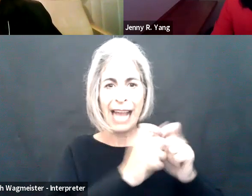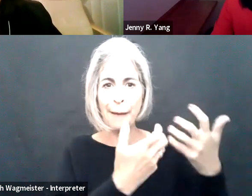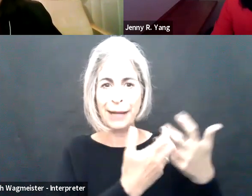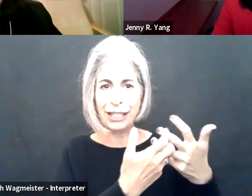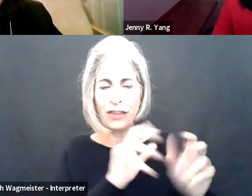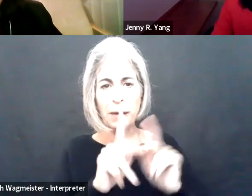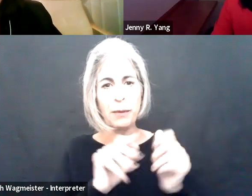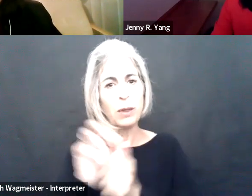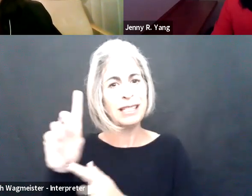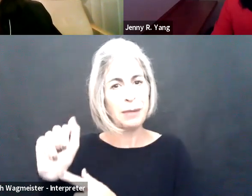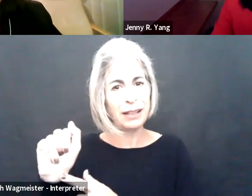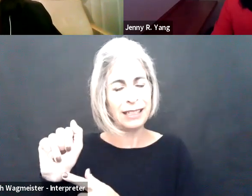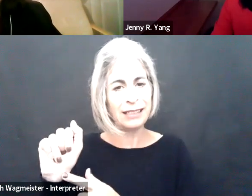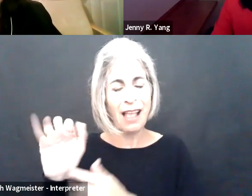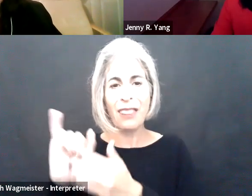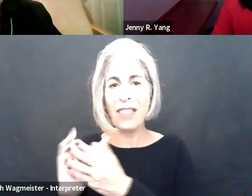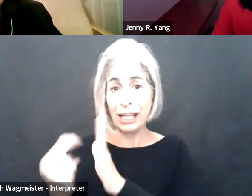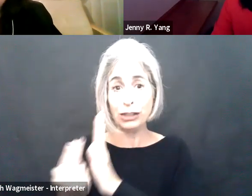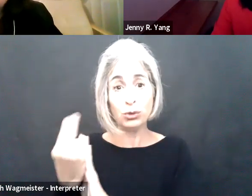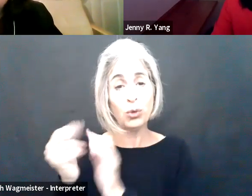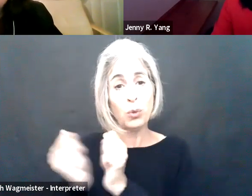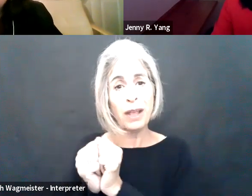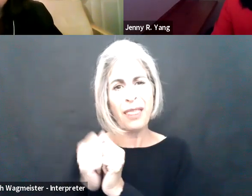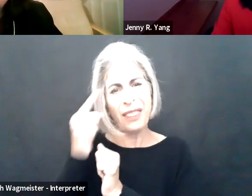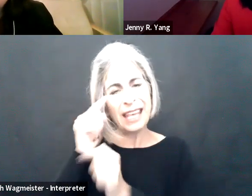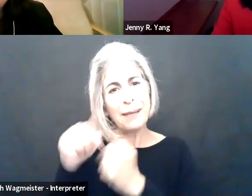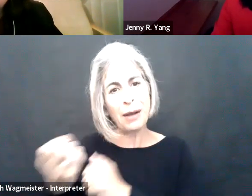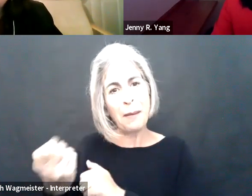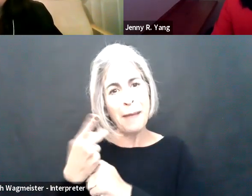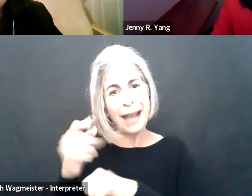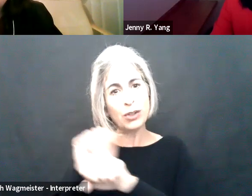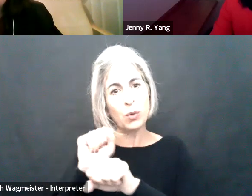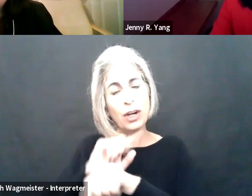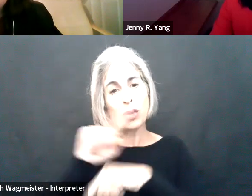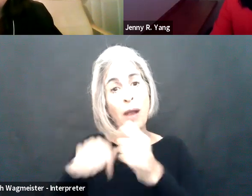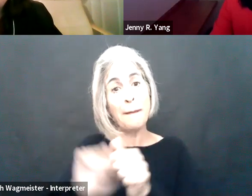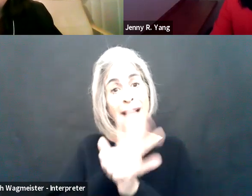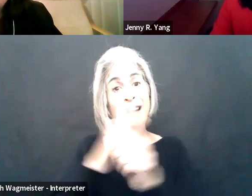people with disabilities. And that is particularly true as we